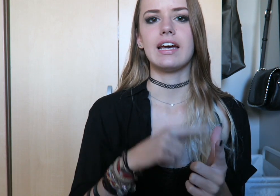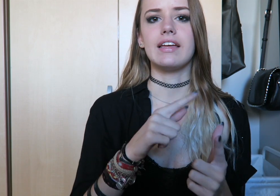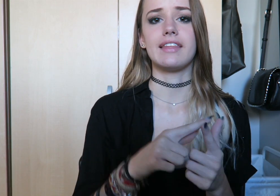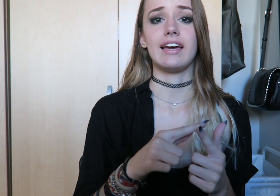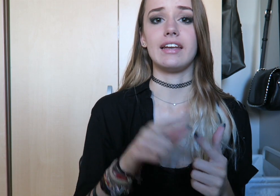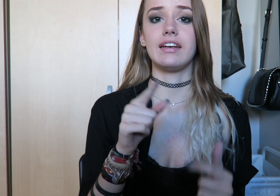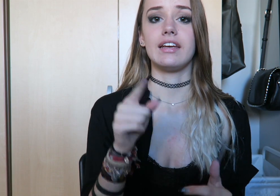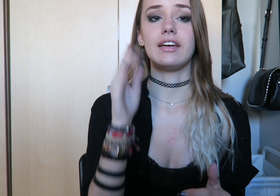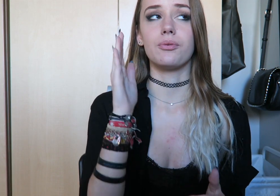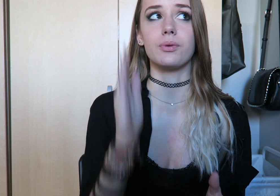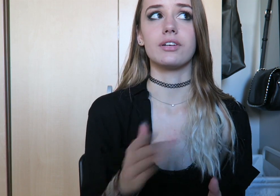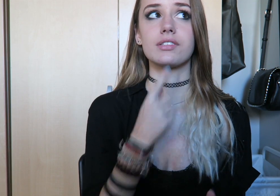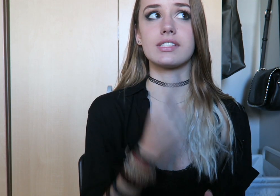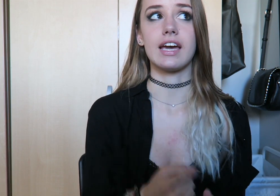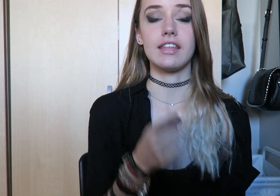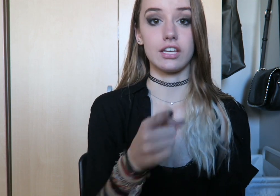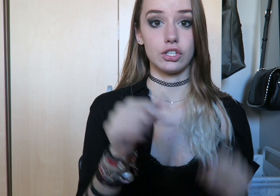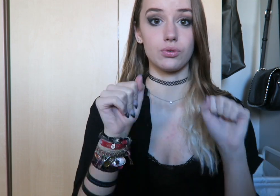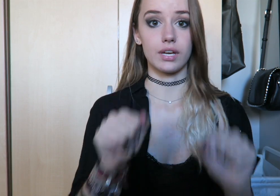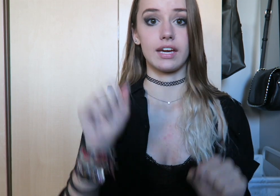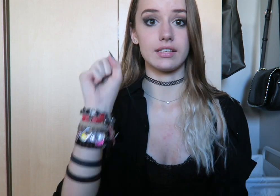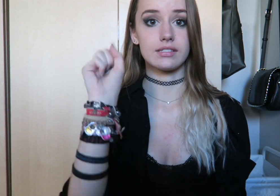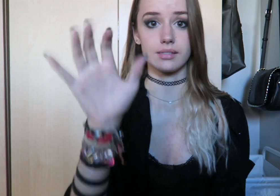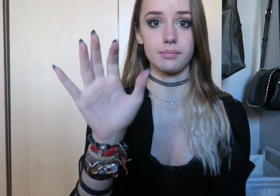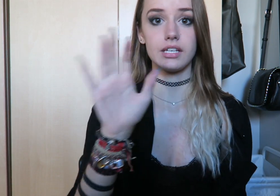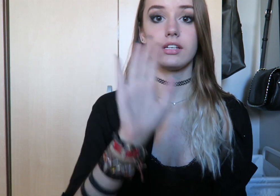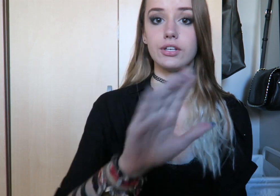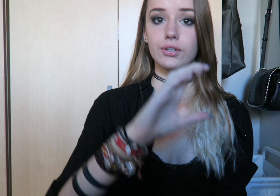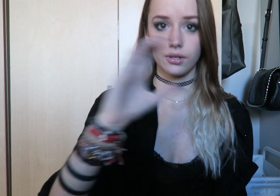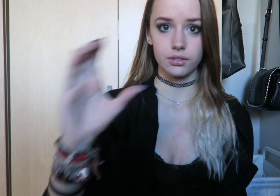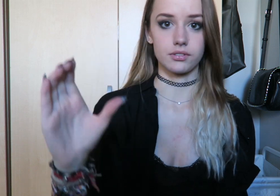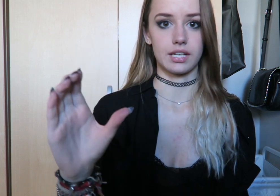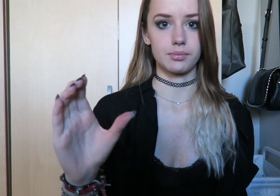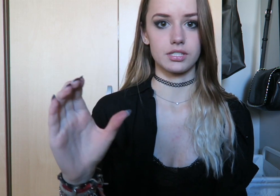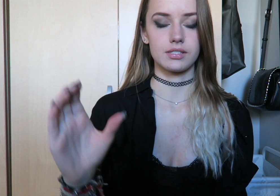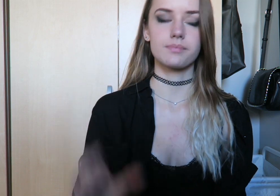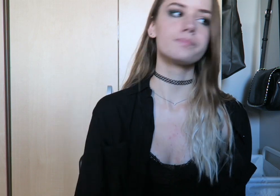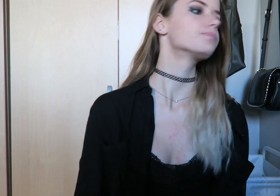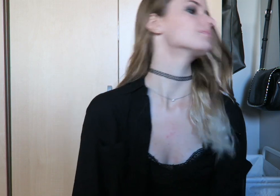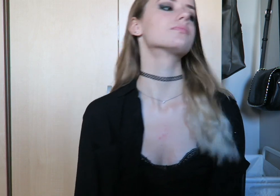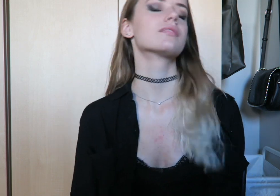and then it will say you can submit your own Closed Captions